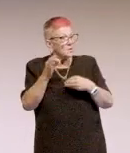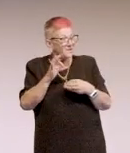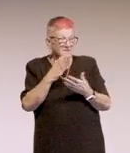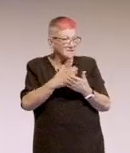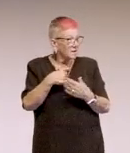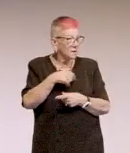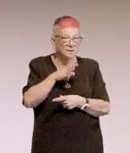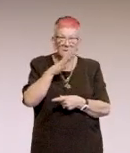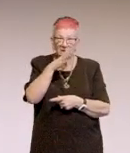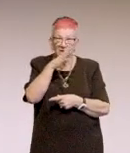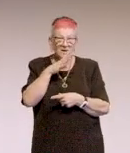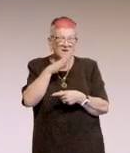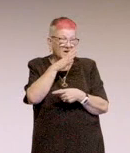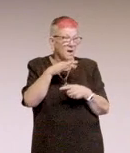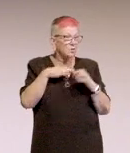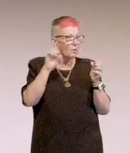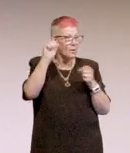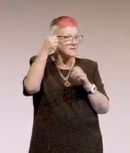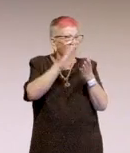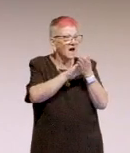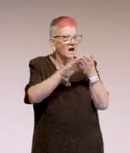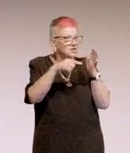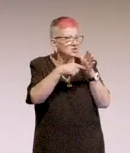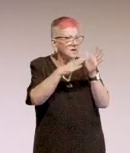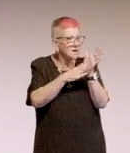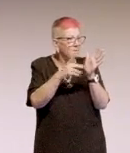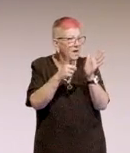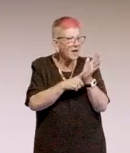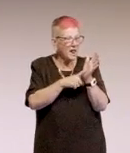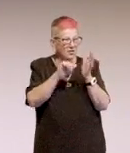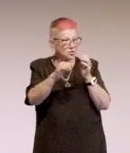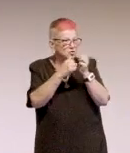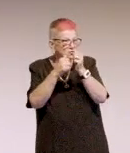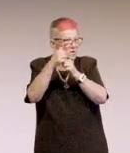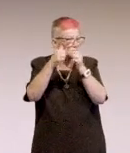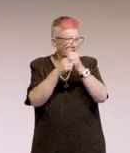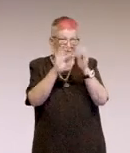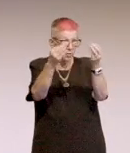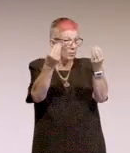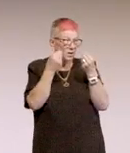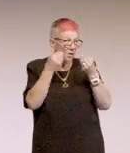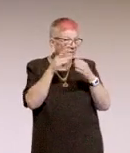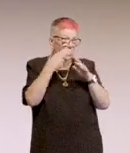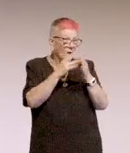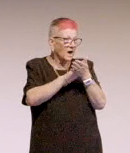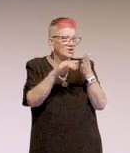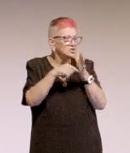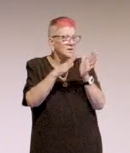of the importance of the HTML semantics and the structure of HTML. That wasn't taught in the course.